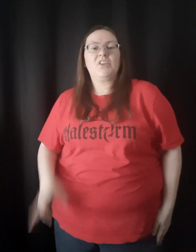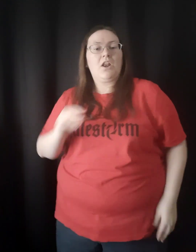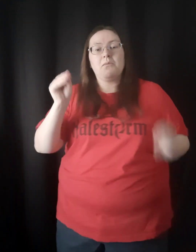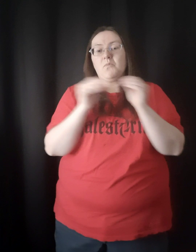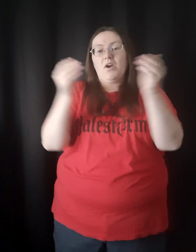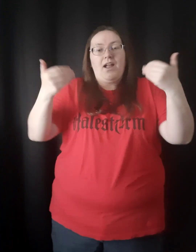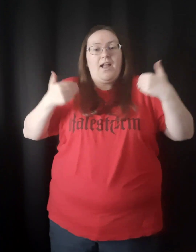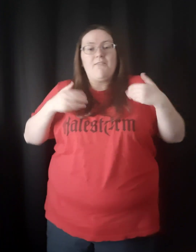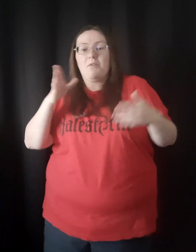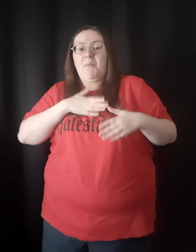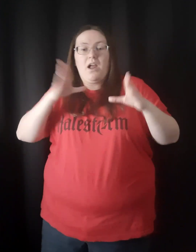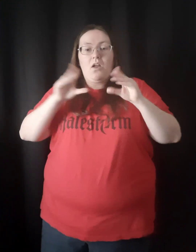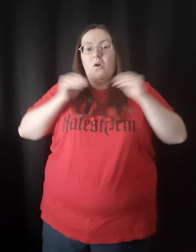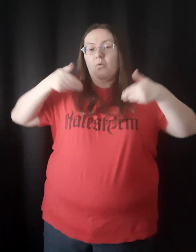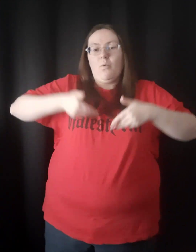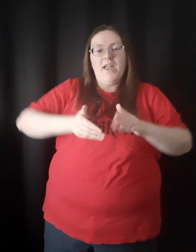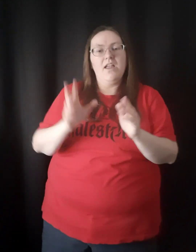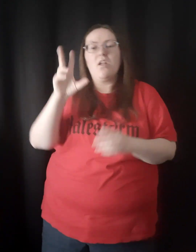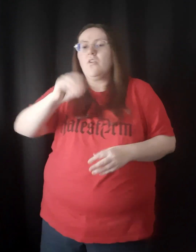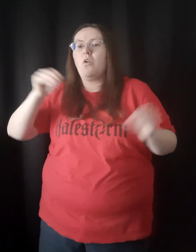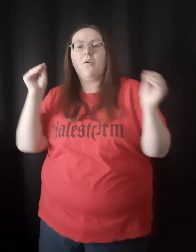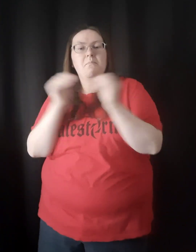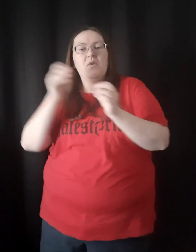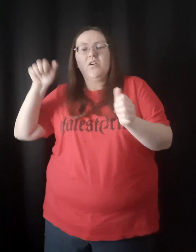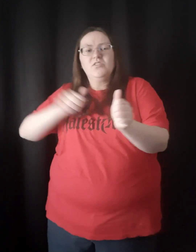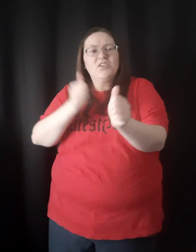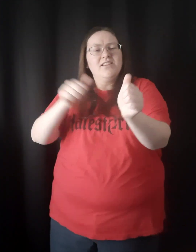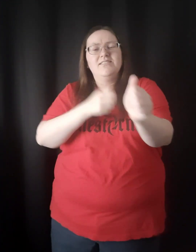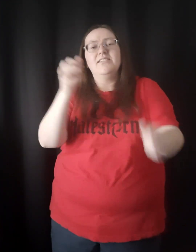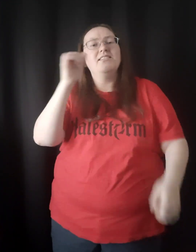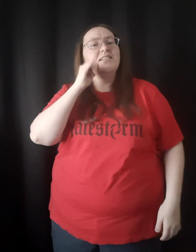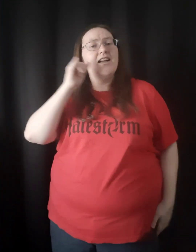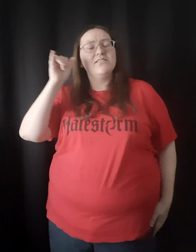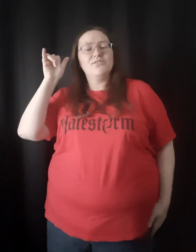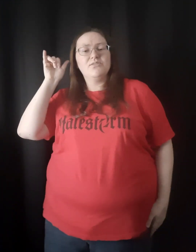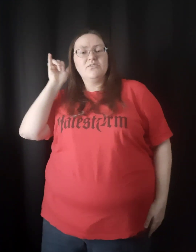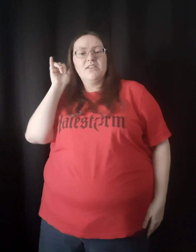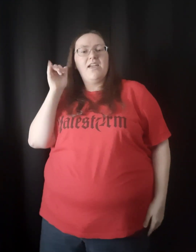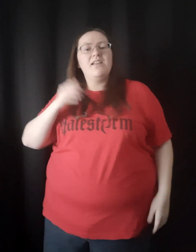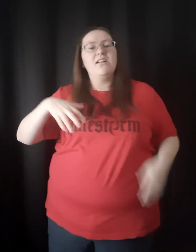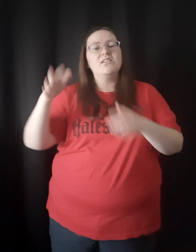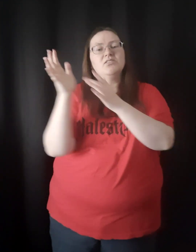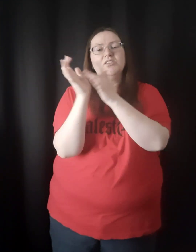No more having my own way No more chasing yesterday